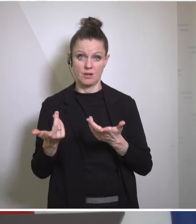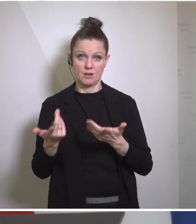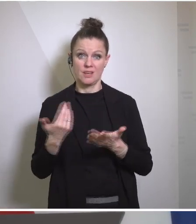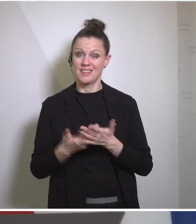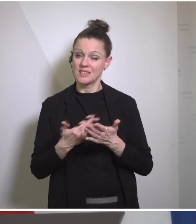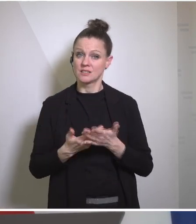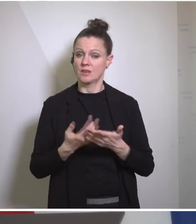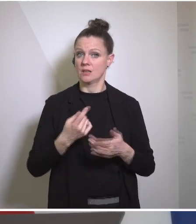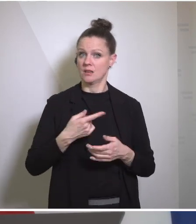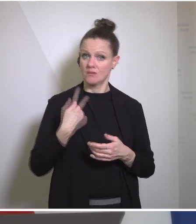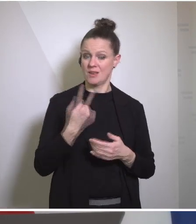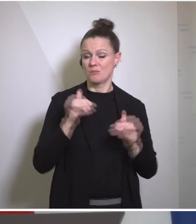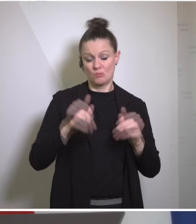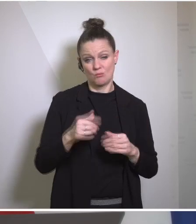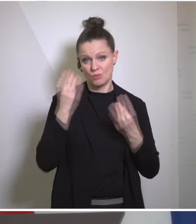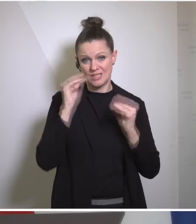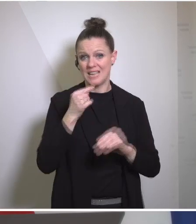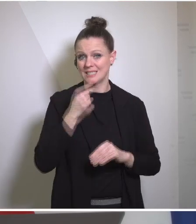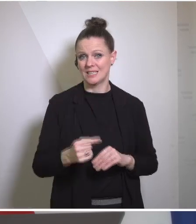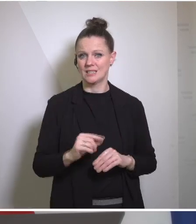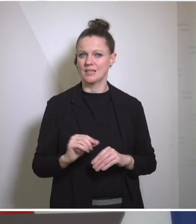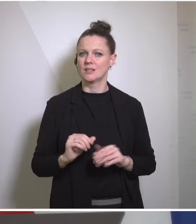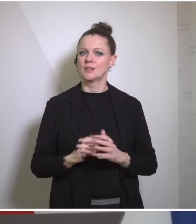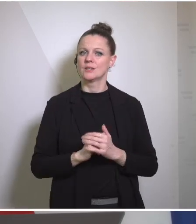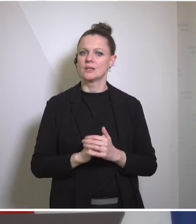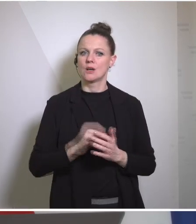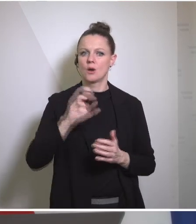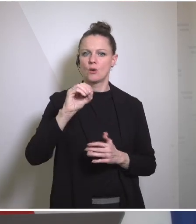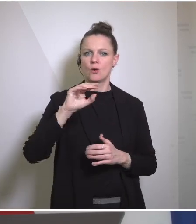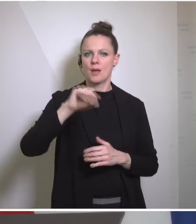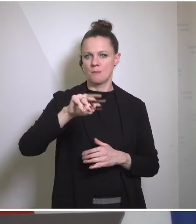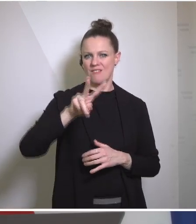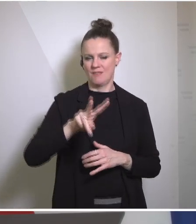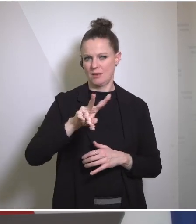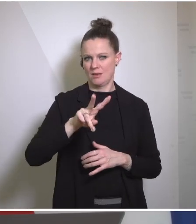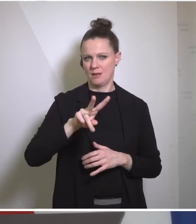which I have to point out. The first agreement between the OMV, the Austrian company, and Gazprom